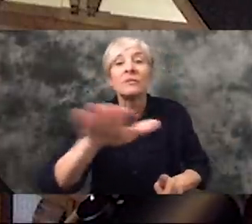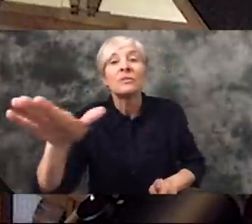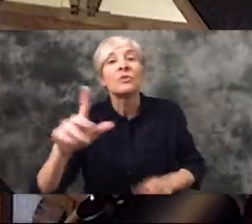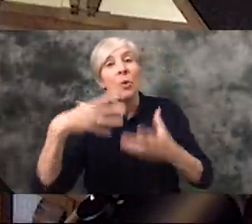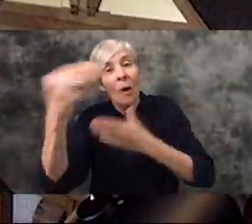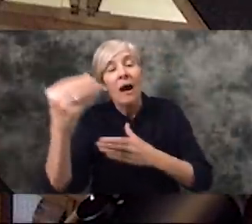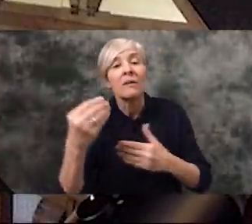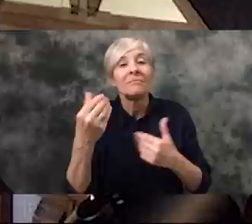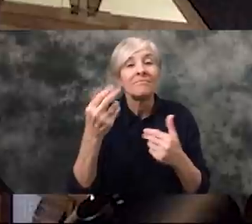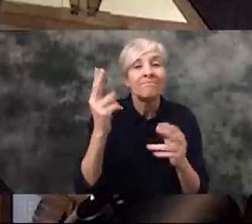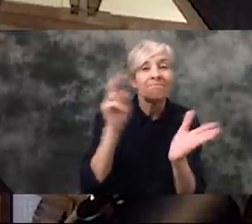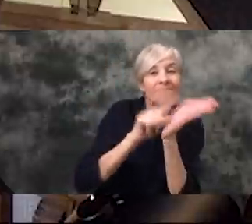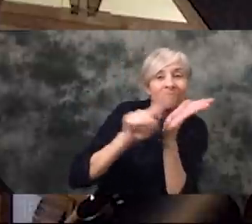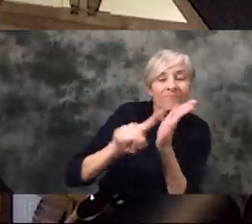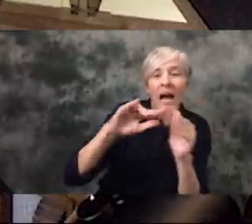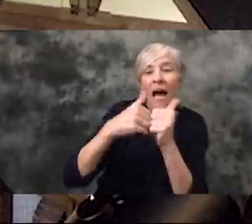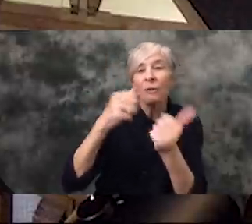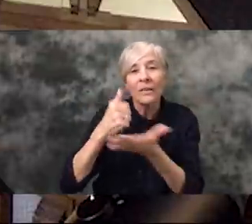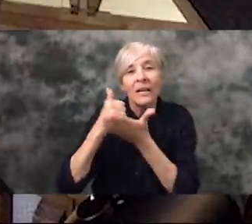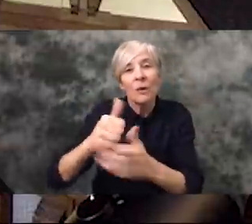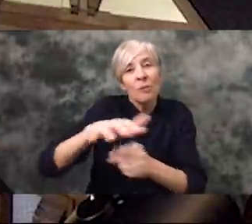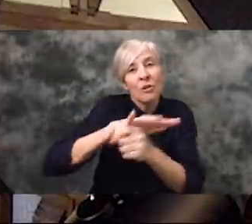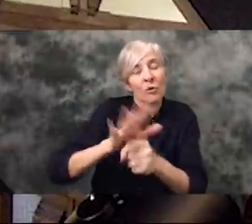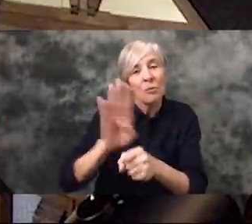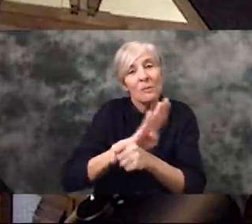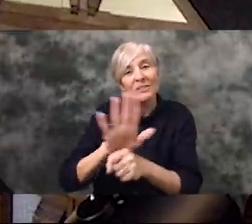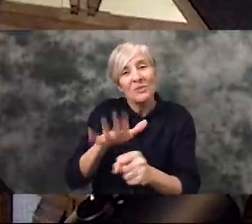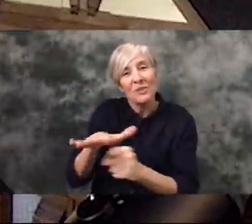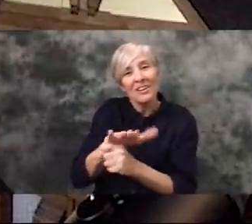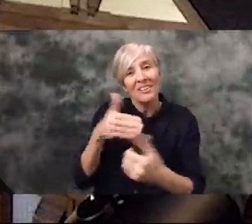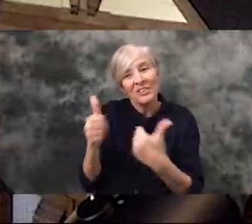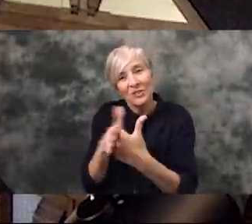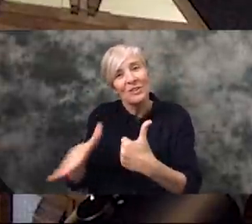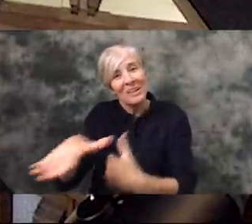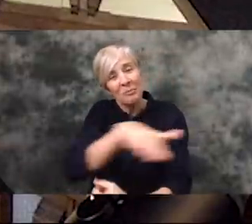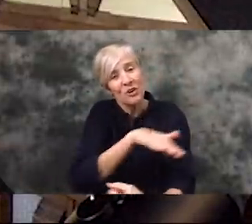local businesses IN YOUR NEIGHBORHOOD. If every single person helps a local